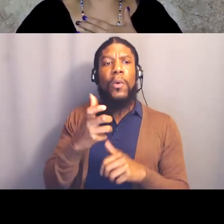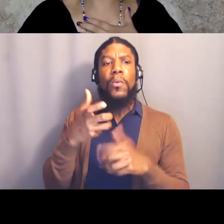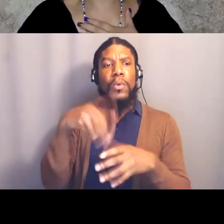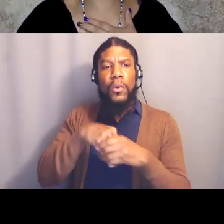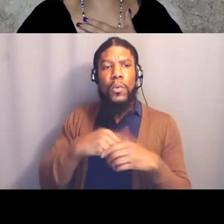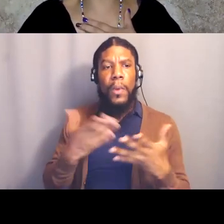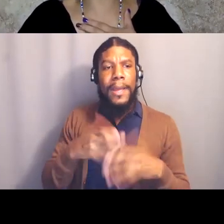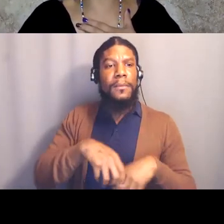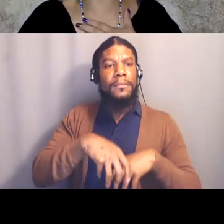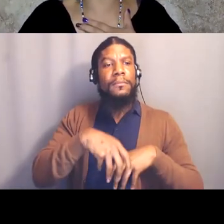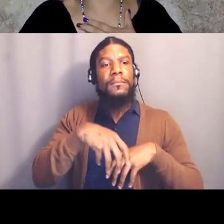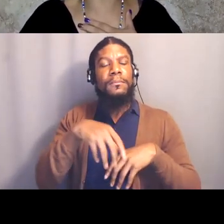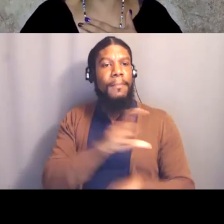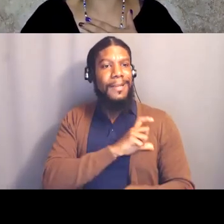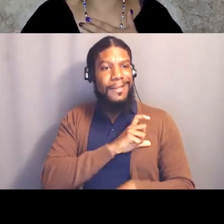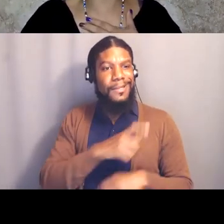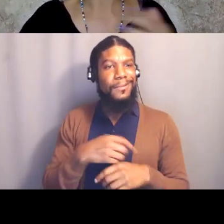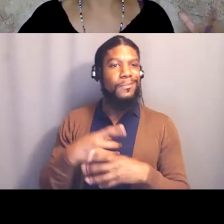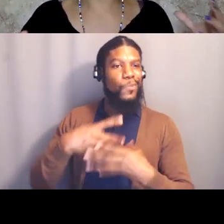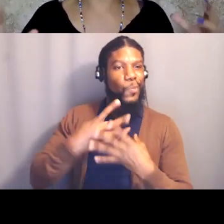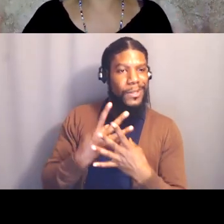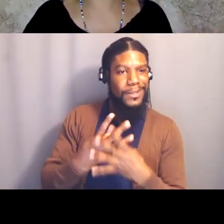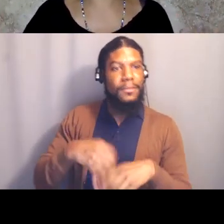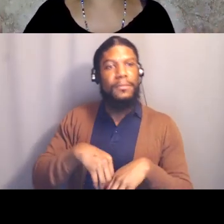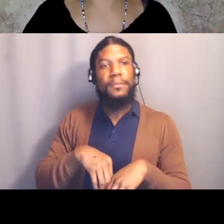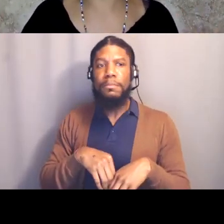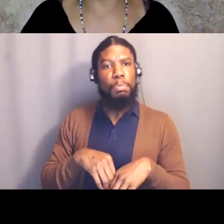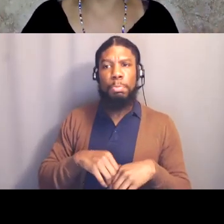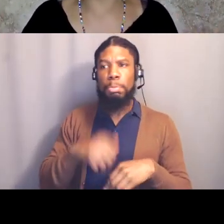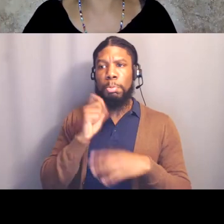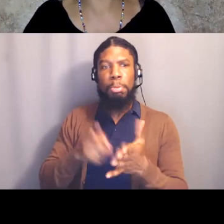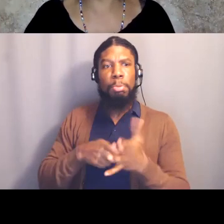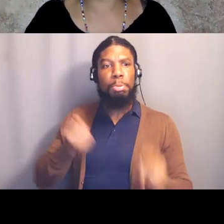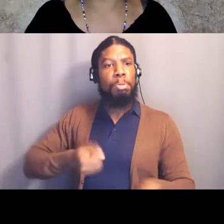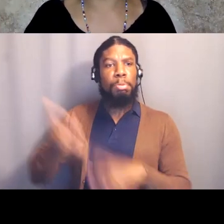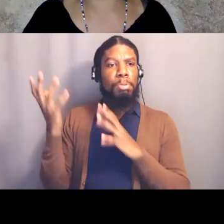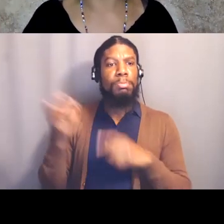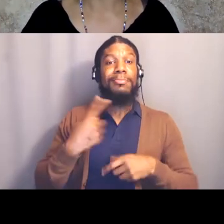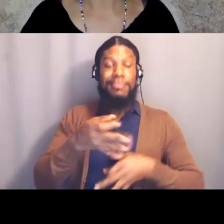My public safety system requires that we invest in neighborhoods and communities, right?